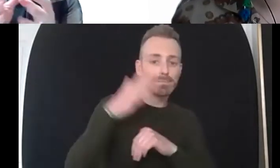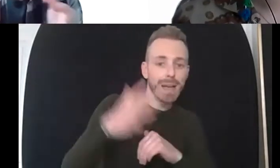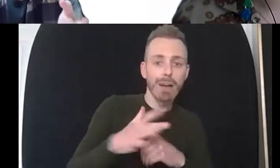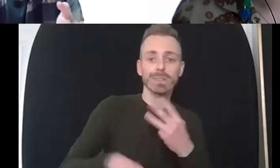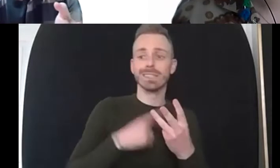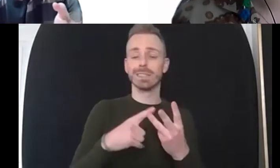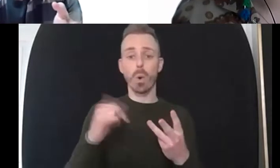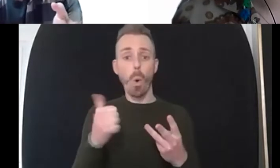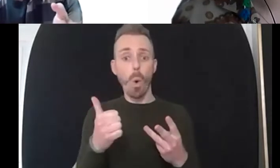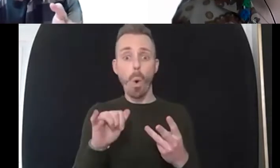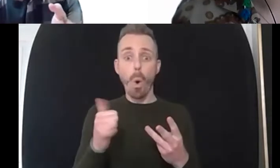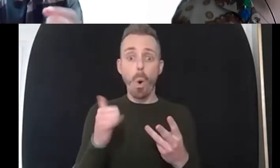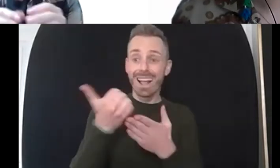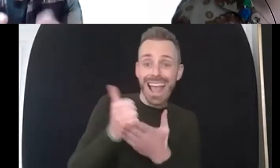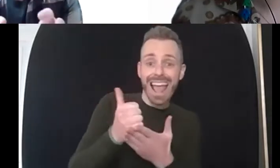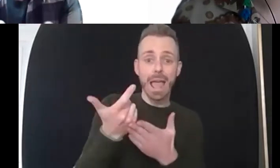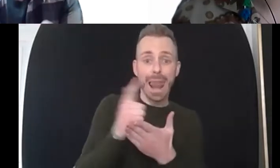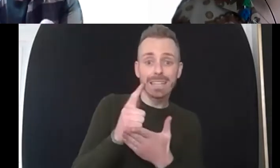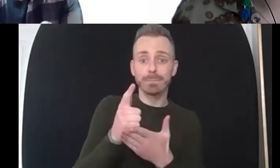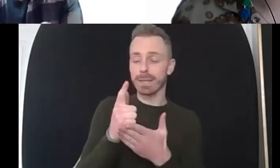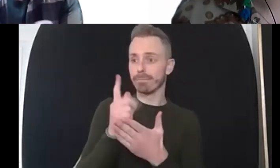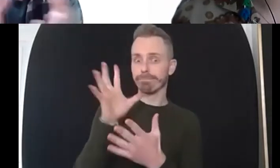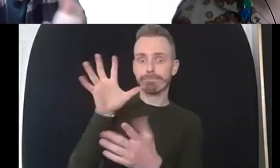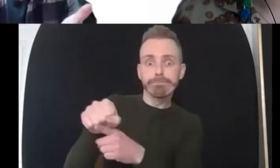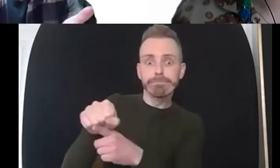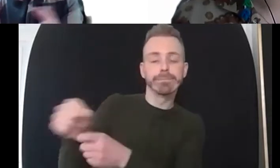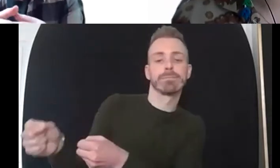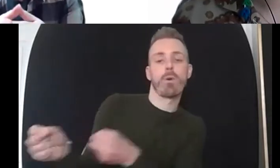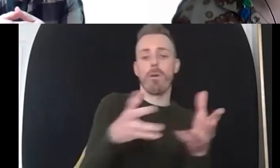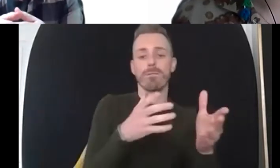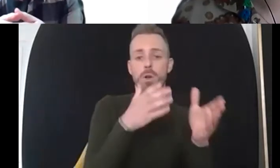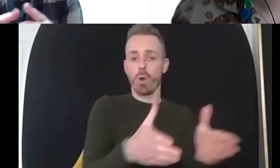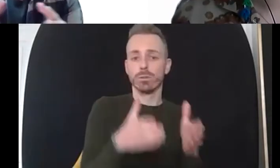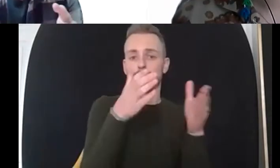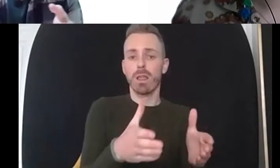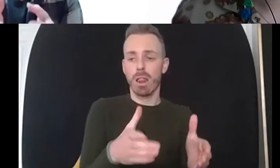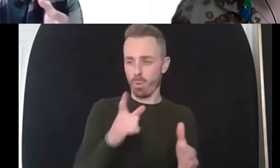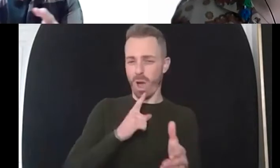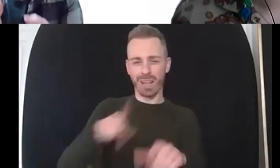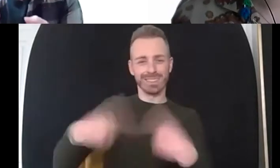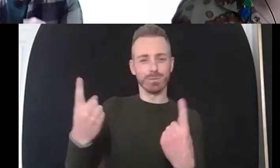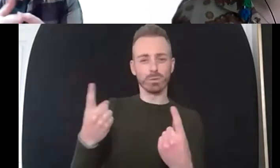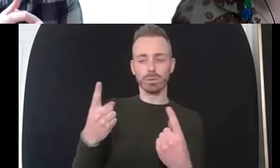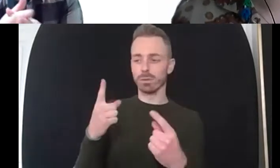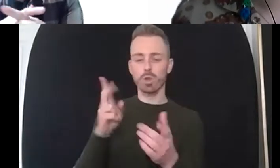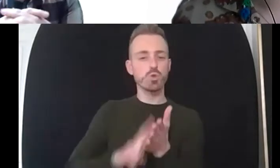fitting with um the norm of society which was kind of in sort of victorian kind of norm but many of